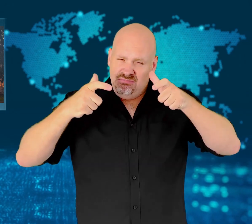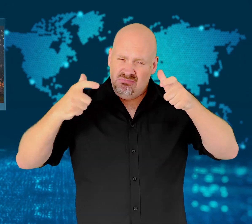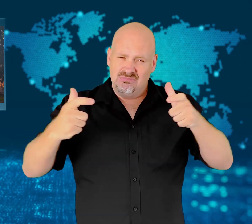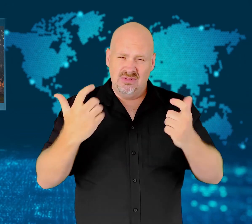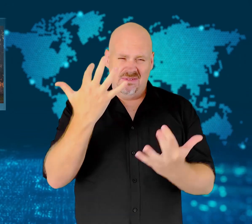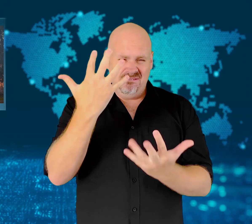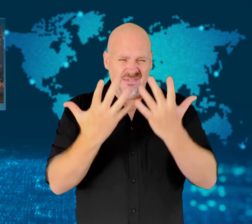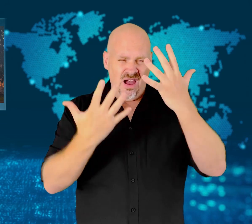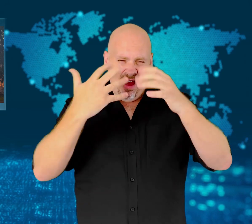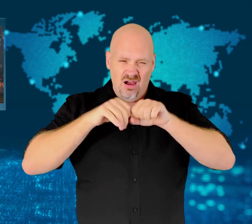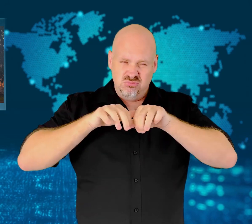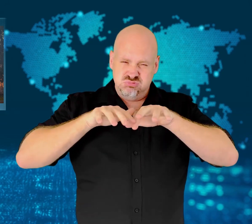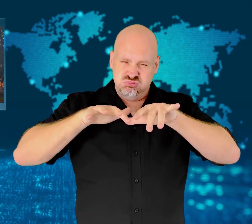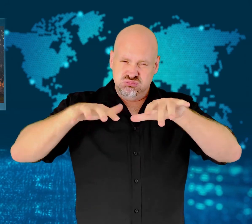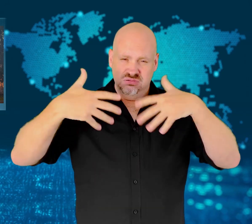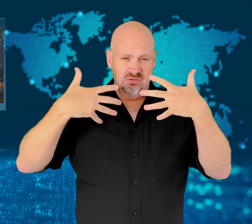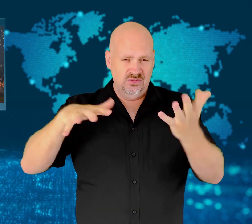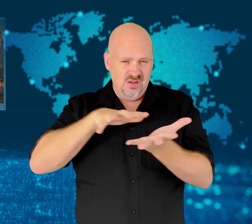in the country.